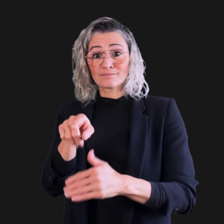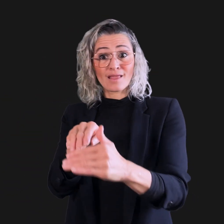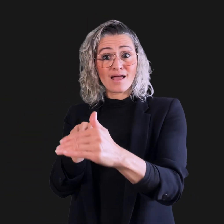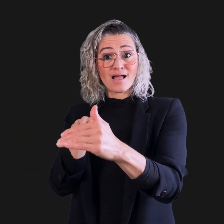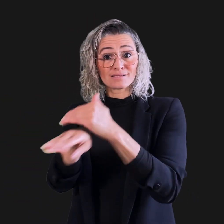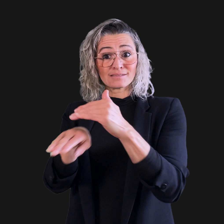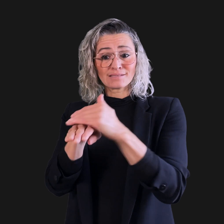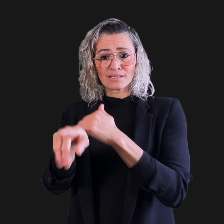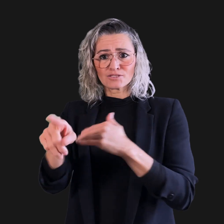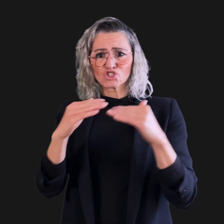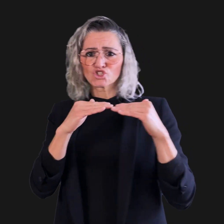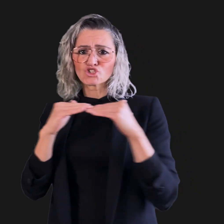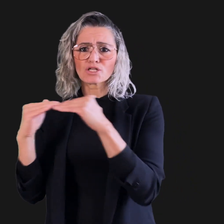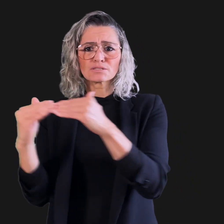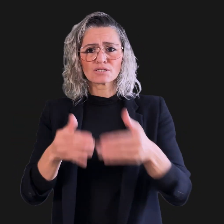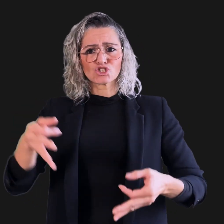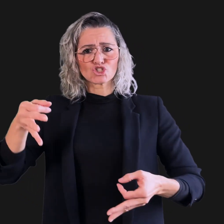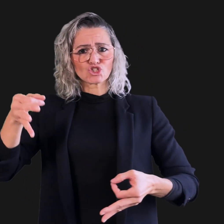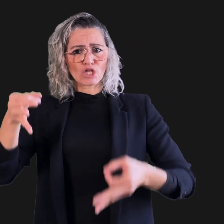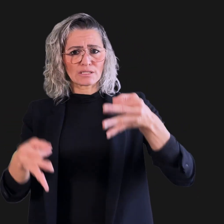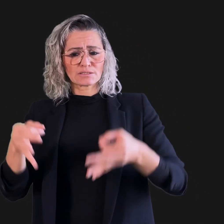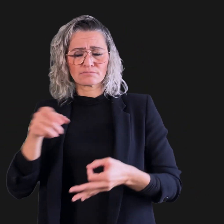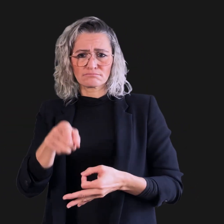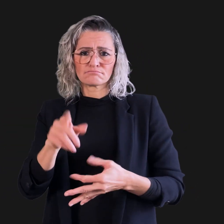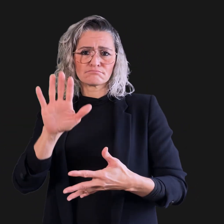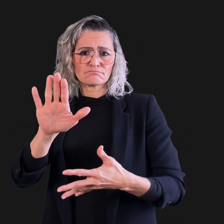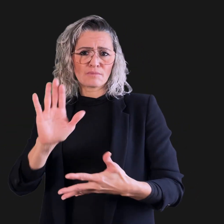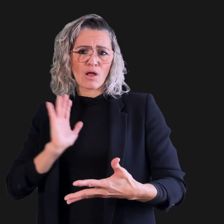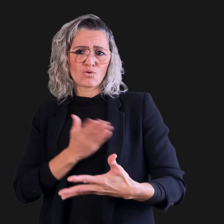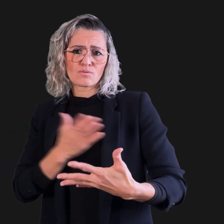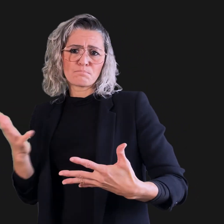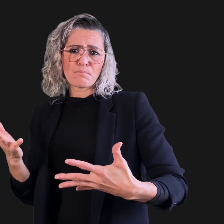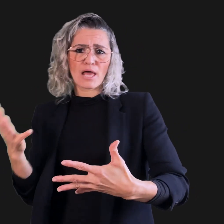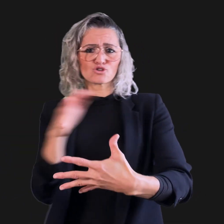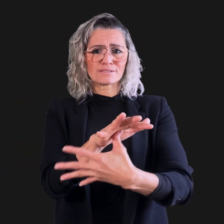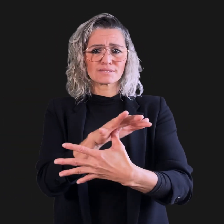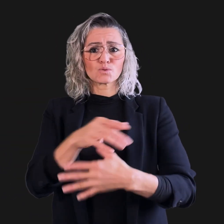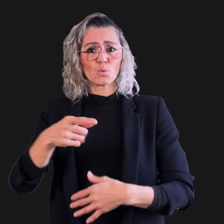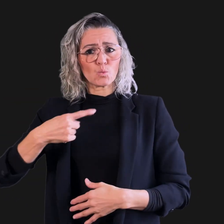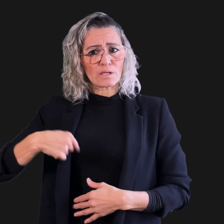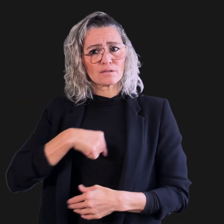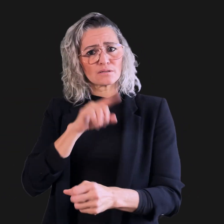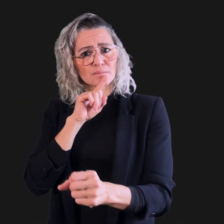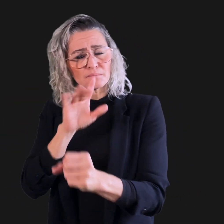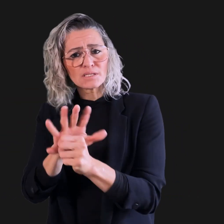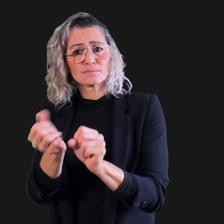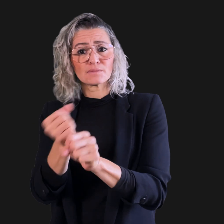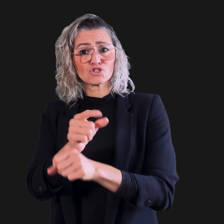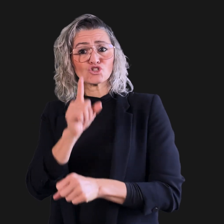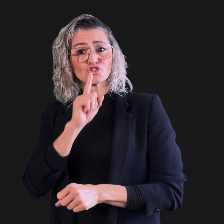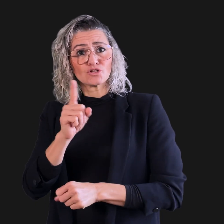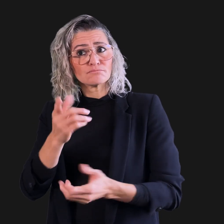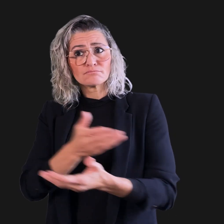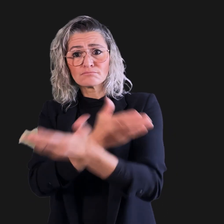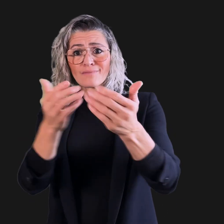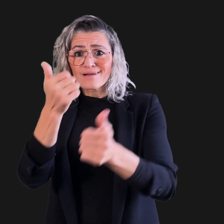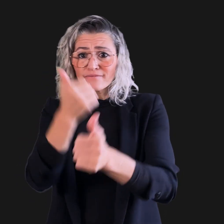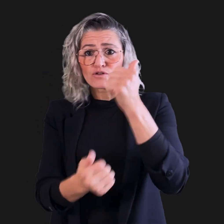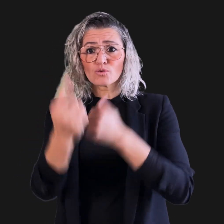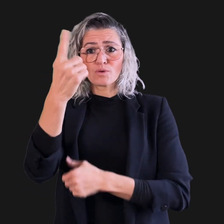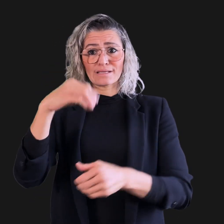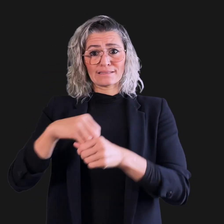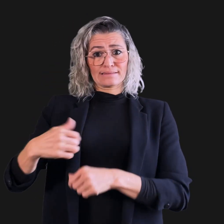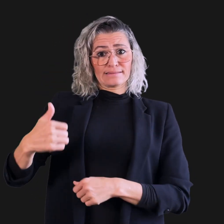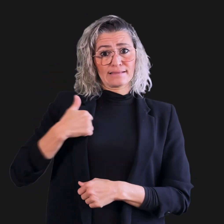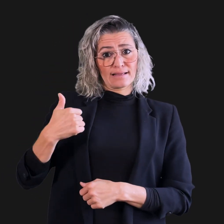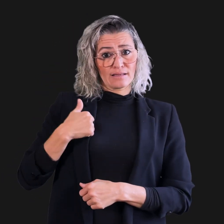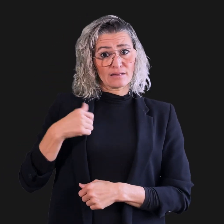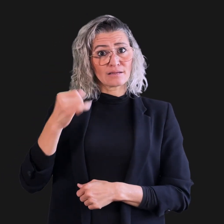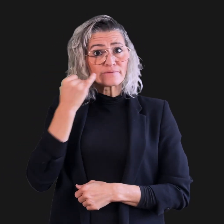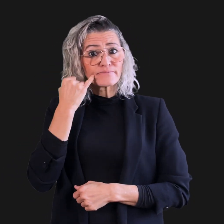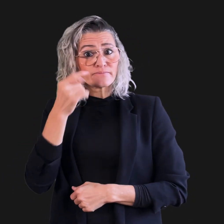With access to justice as a priority, we are committed to ensuring everyone in Canada